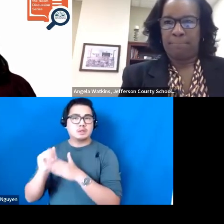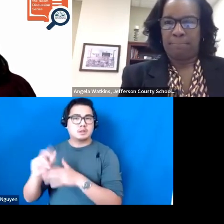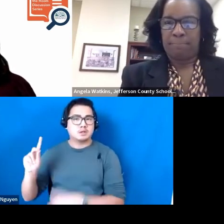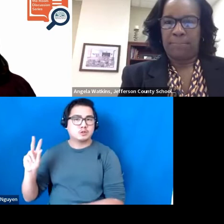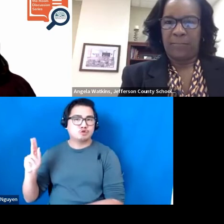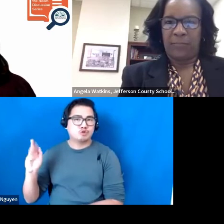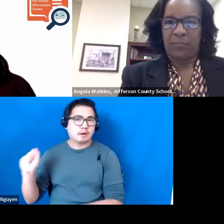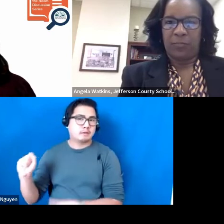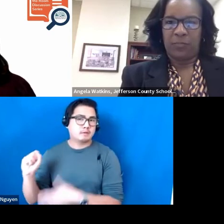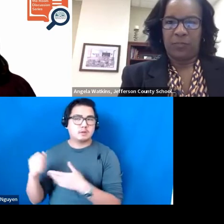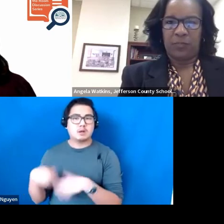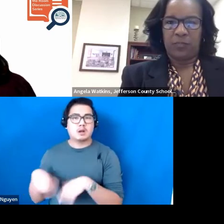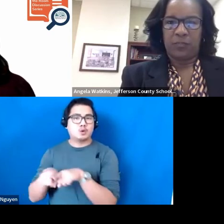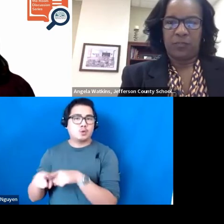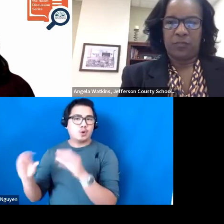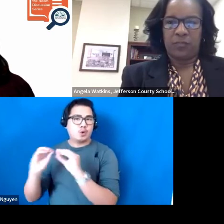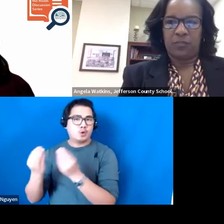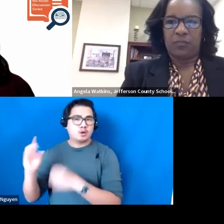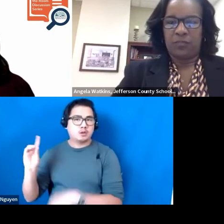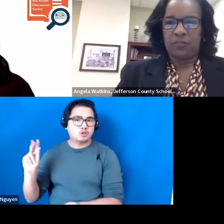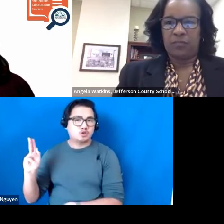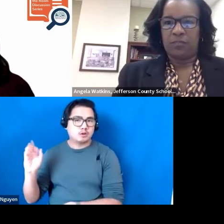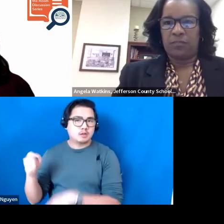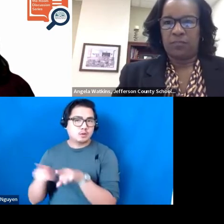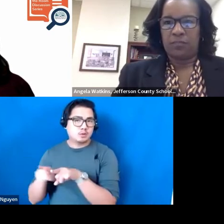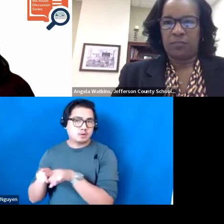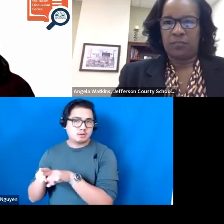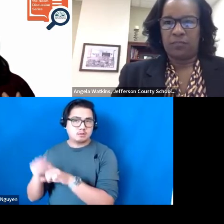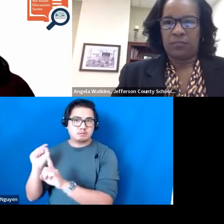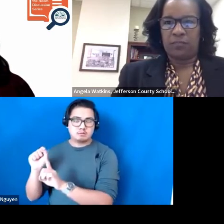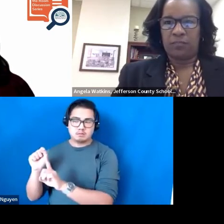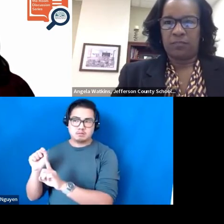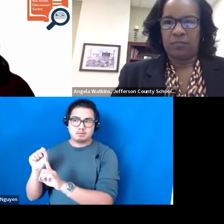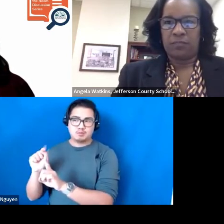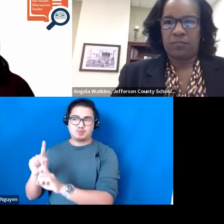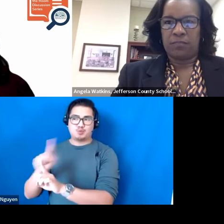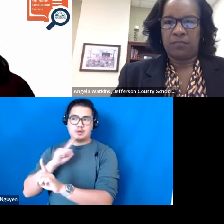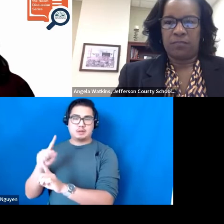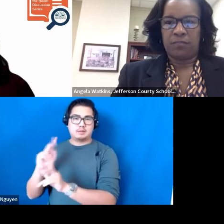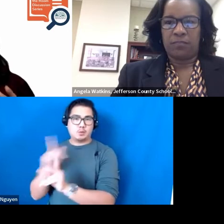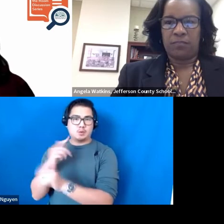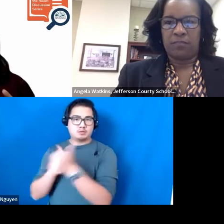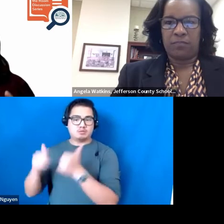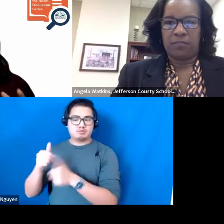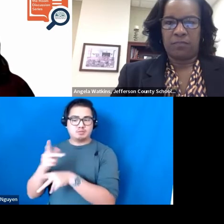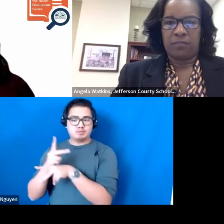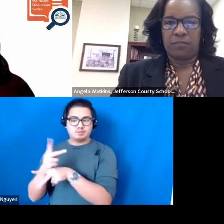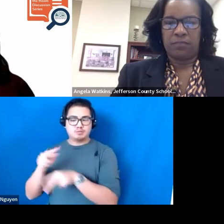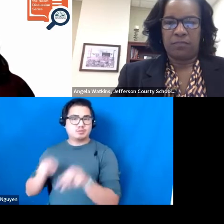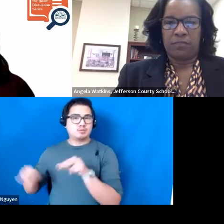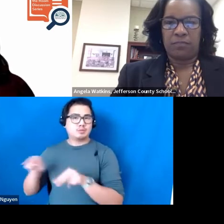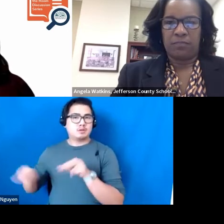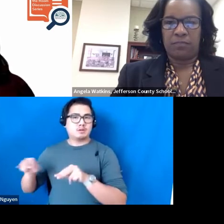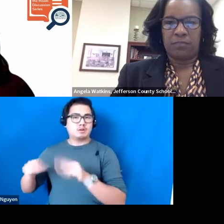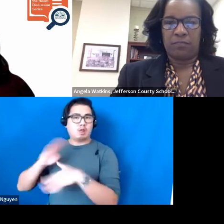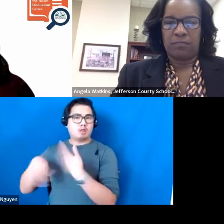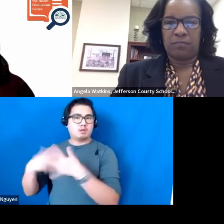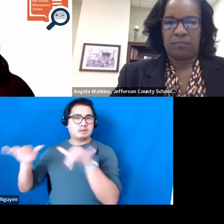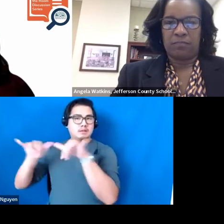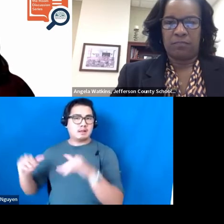organizational drivers which really oversee the systems level piece that need to be in